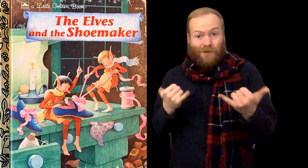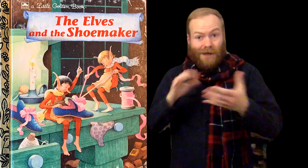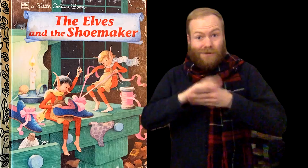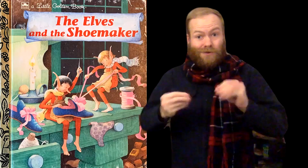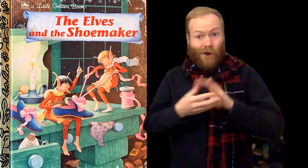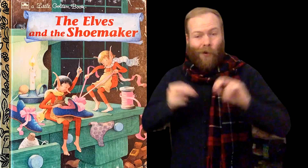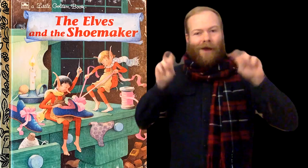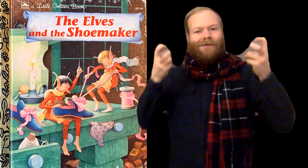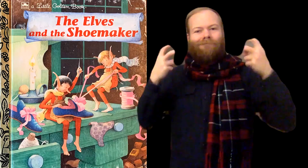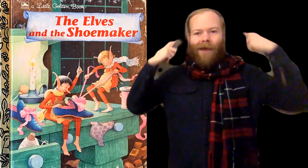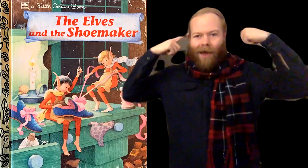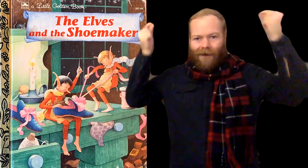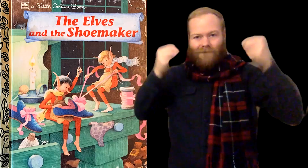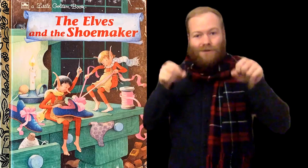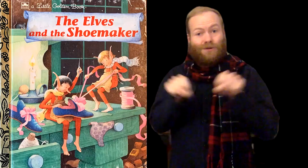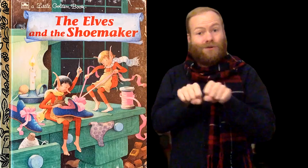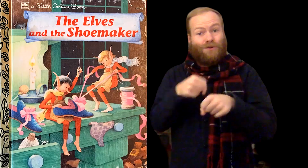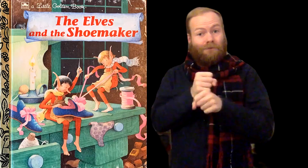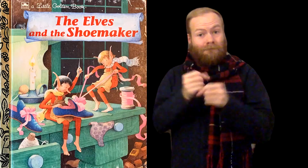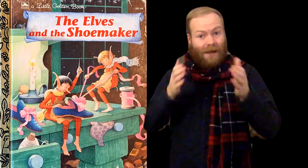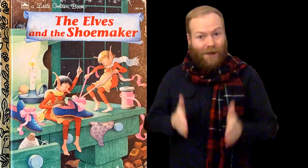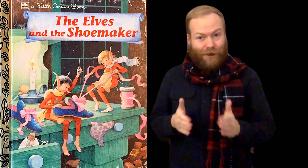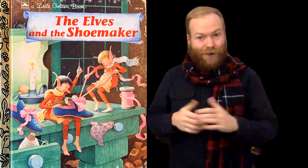Today's story is called The Elves and the Shoemaker.